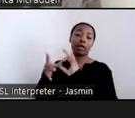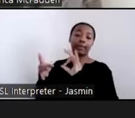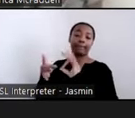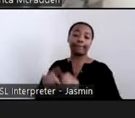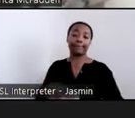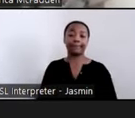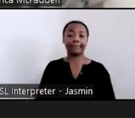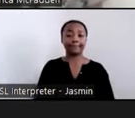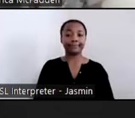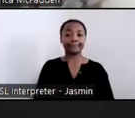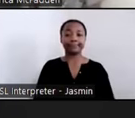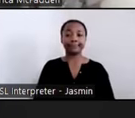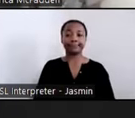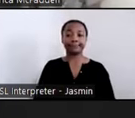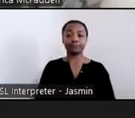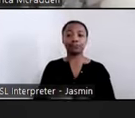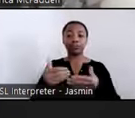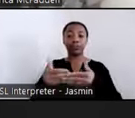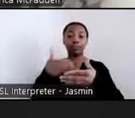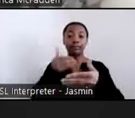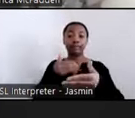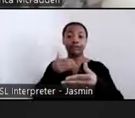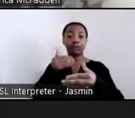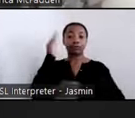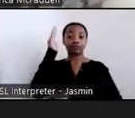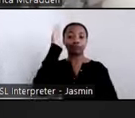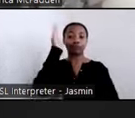Before we start with the presentations, I would like to tell you about the Housing